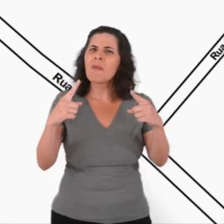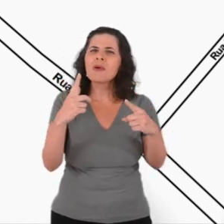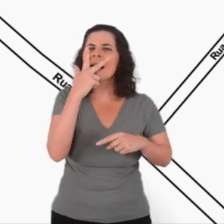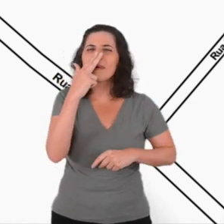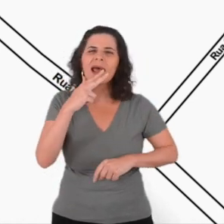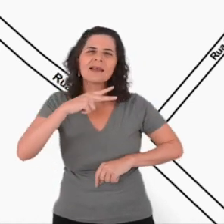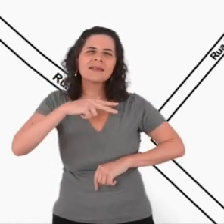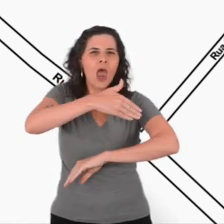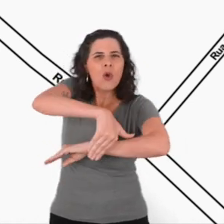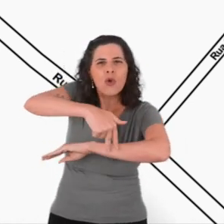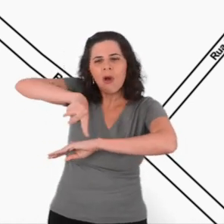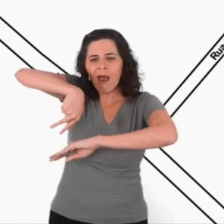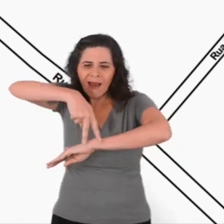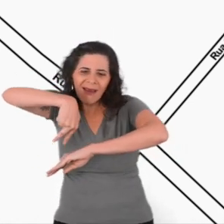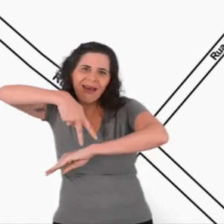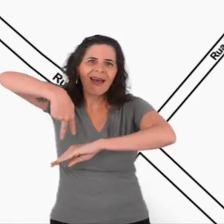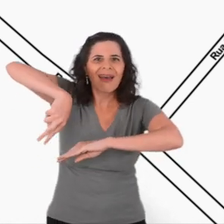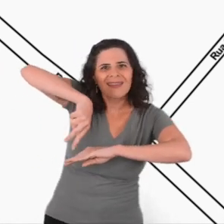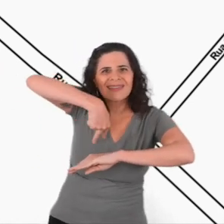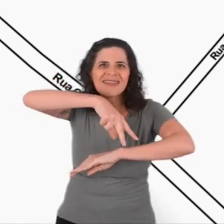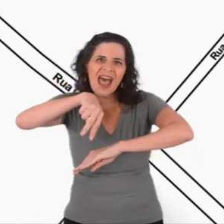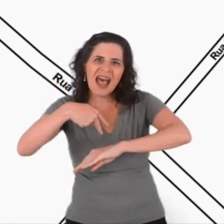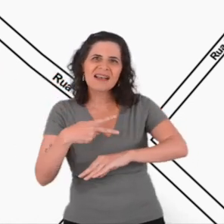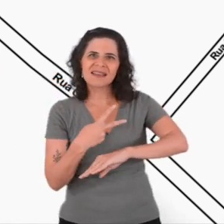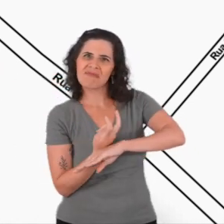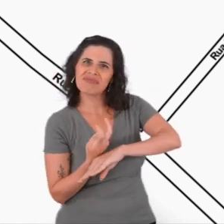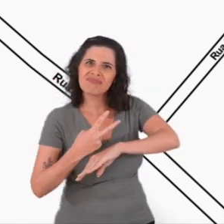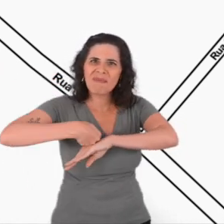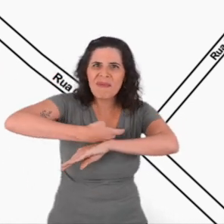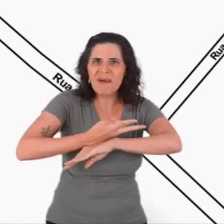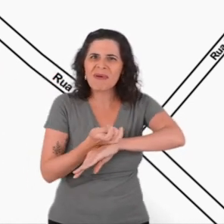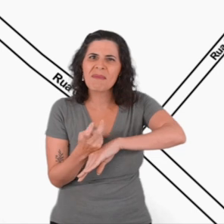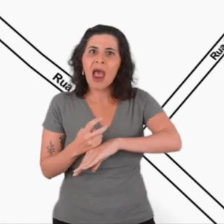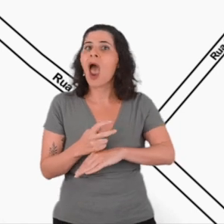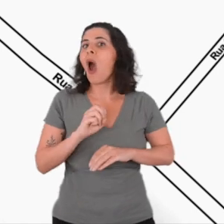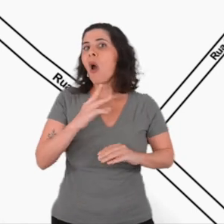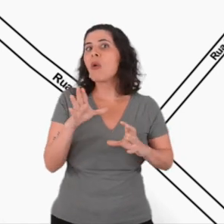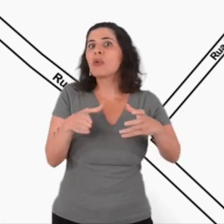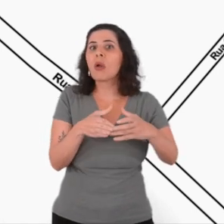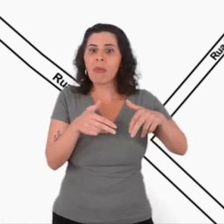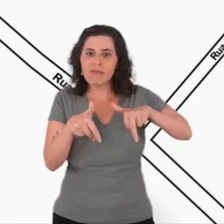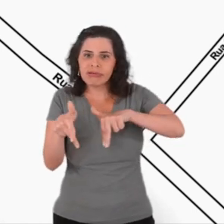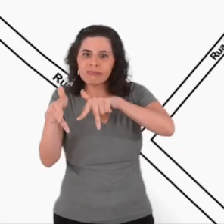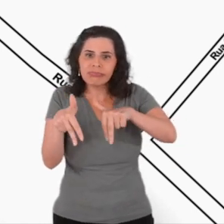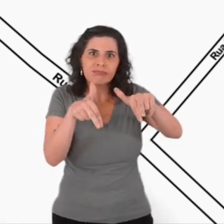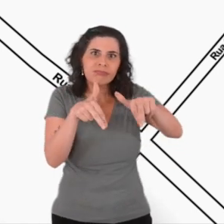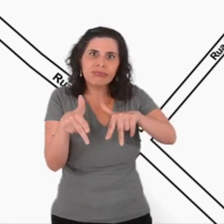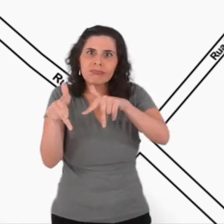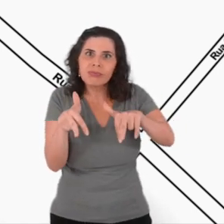In front there is a group doing dance steps. Everyone the same. About 20 people dancing.